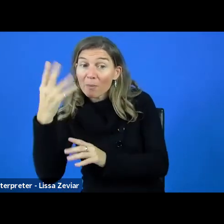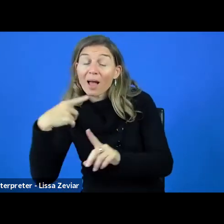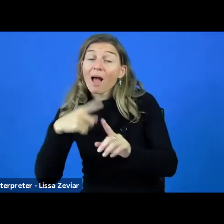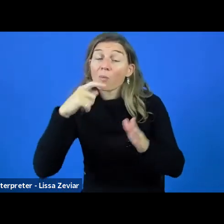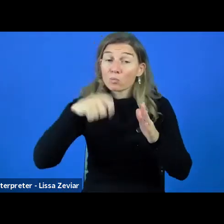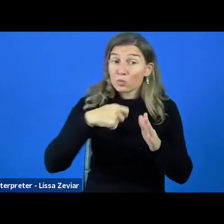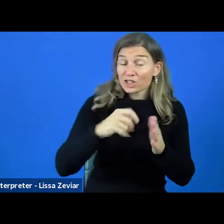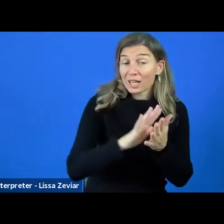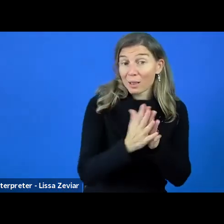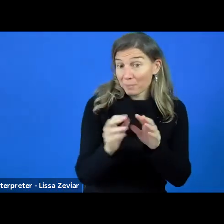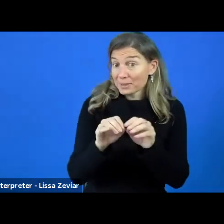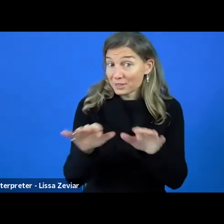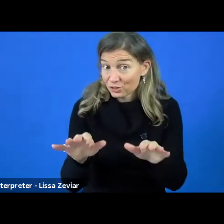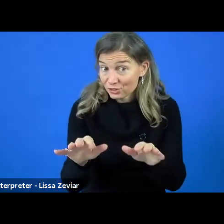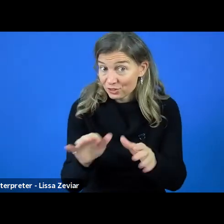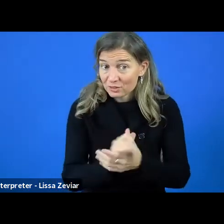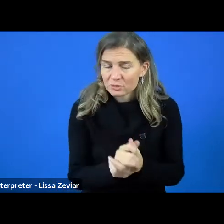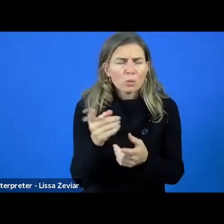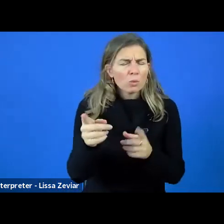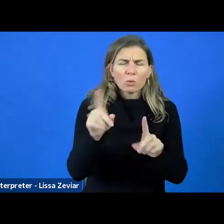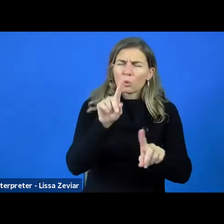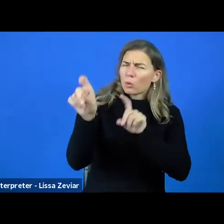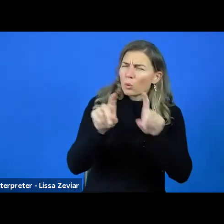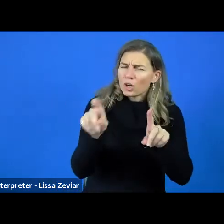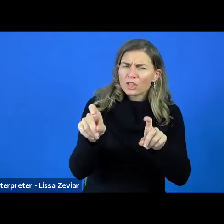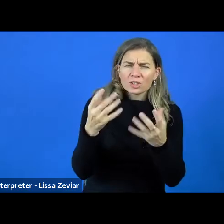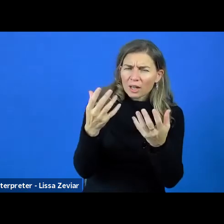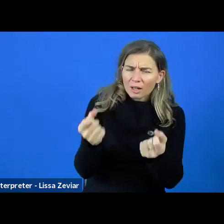So, if you have any questions, feel free to contact me.